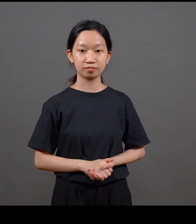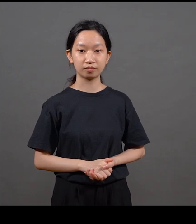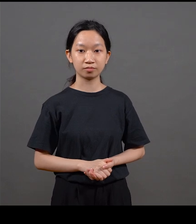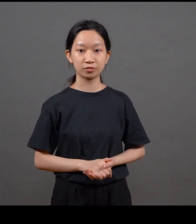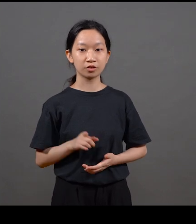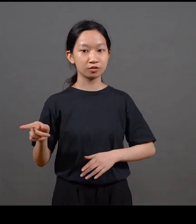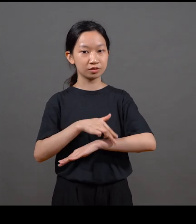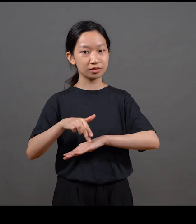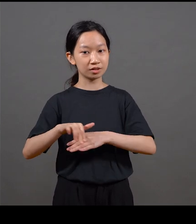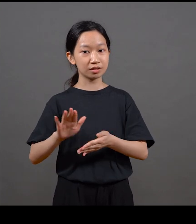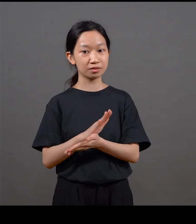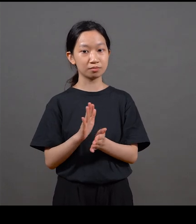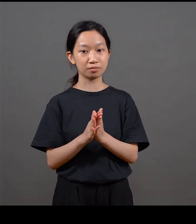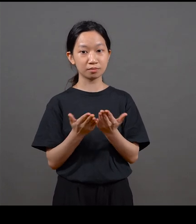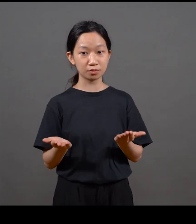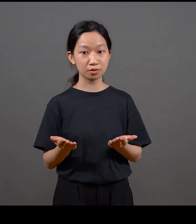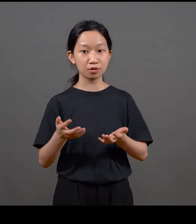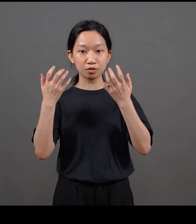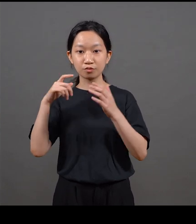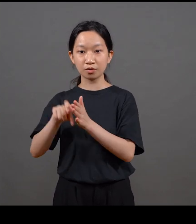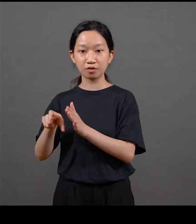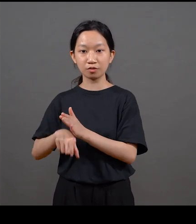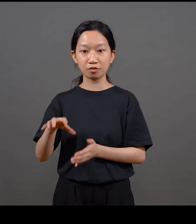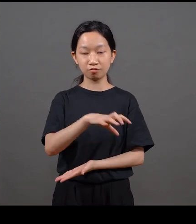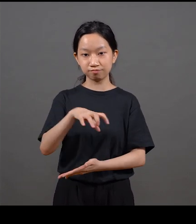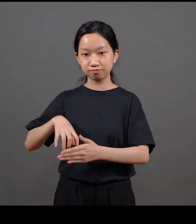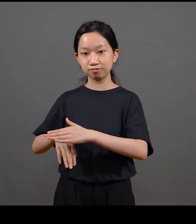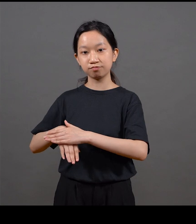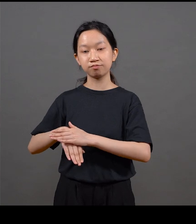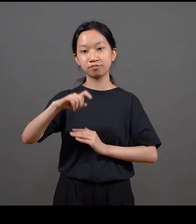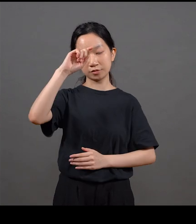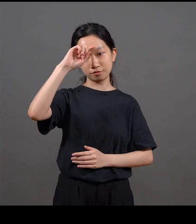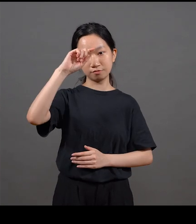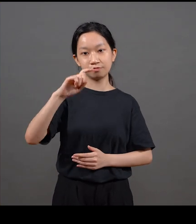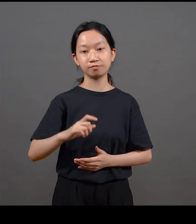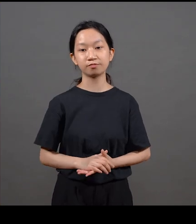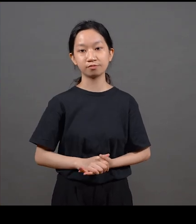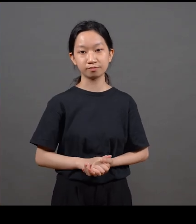So this story about how the effort that has gone into the designing the annual report was featured in the magazine, HSBC magazine